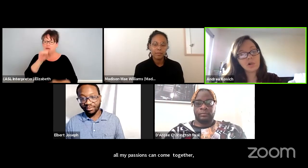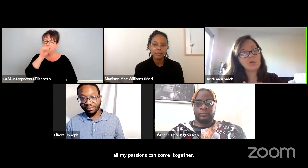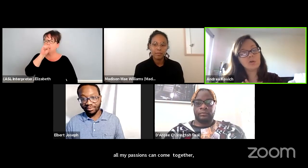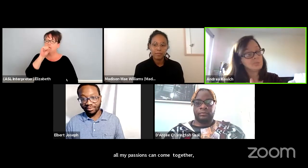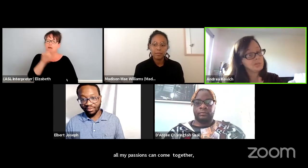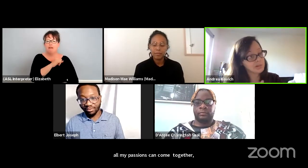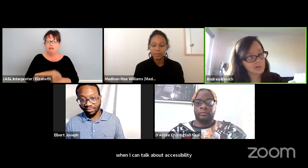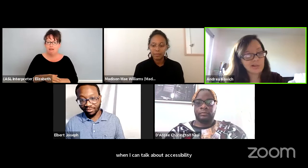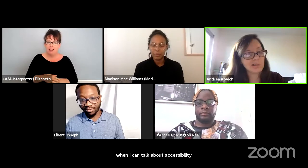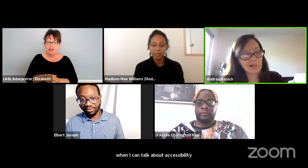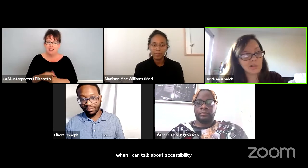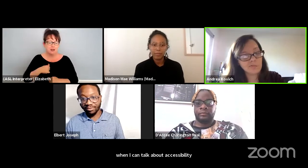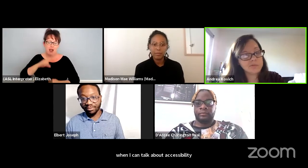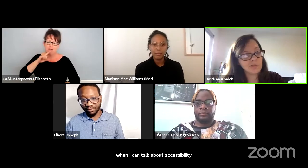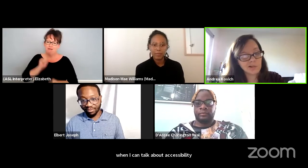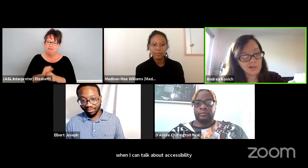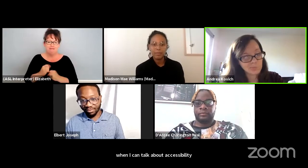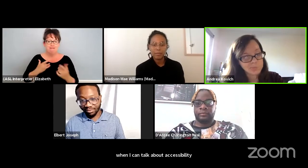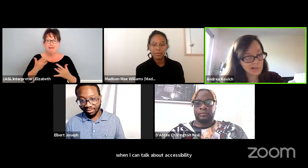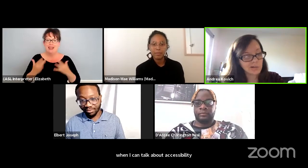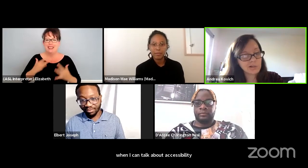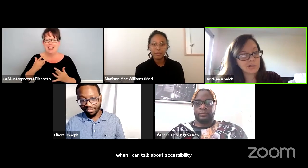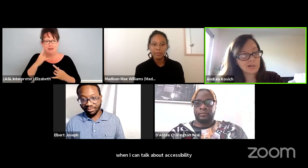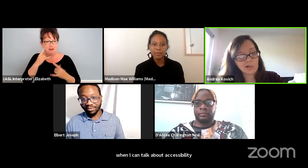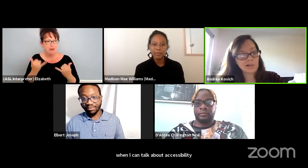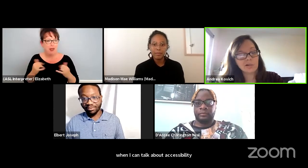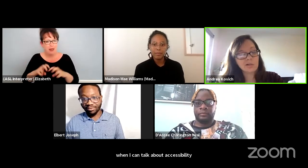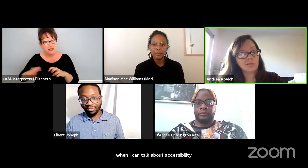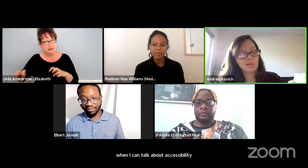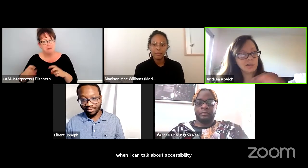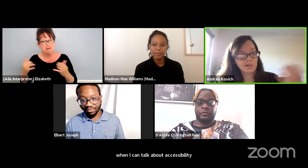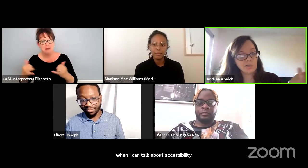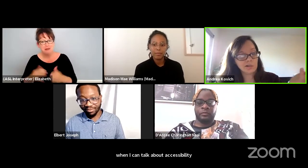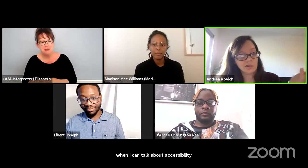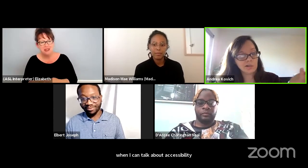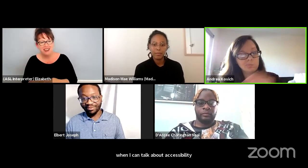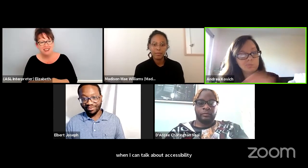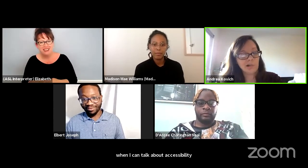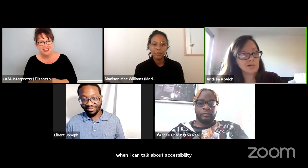So I'm so excited for this panelists oh this panel